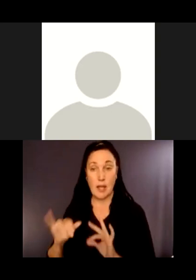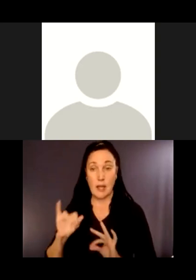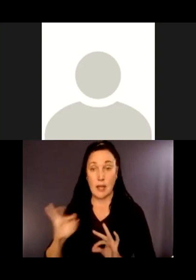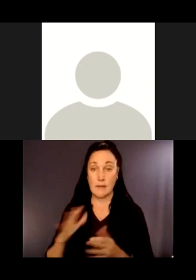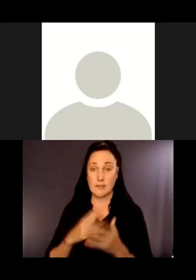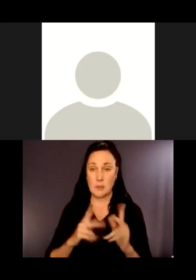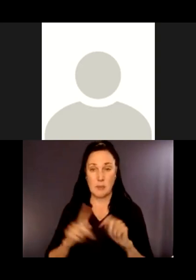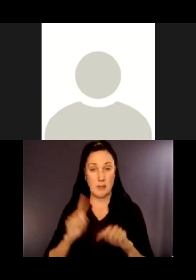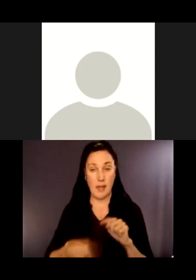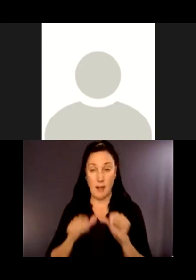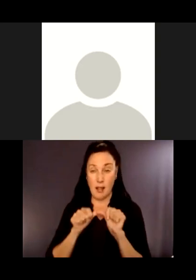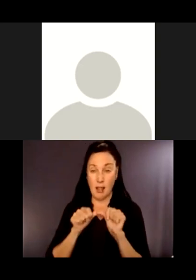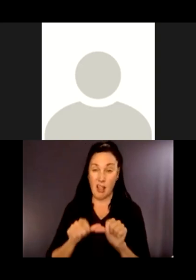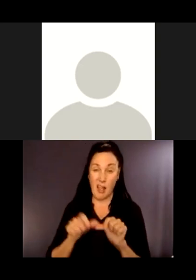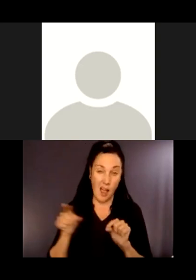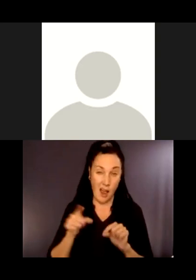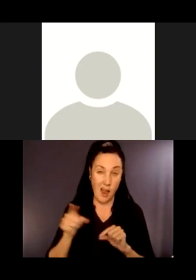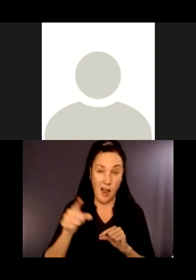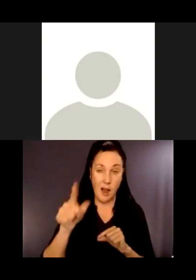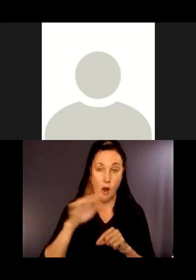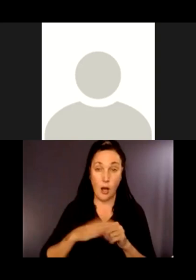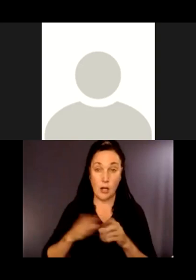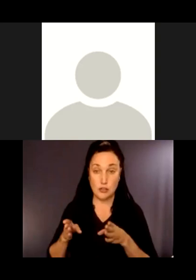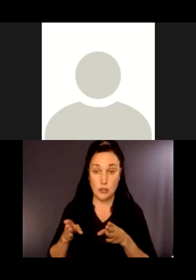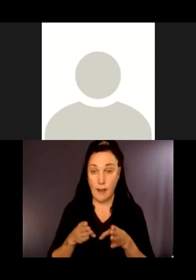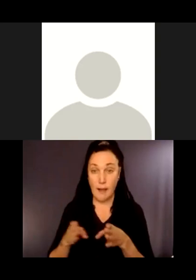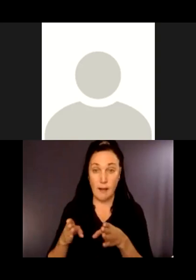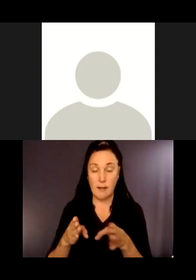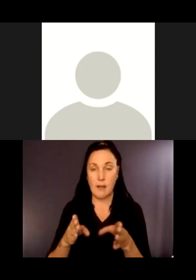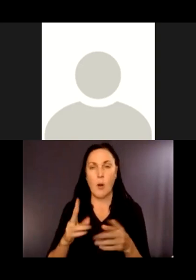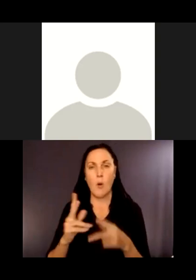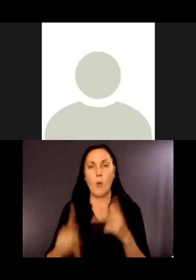trail at all, if we created -- what kind of content would make